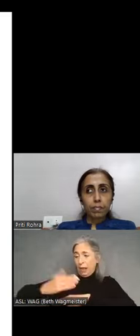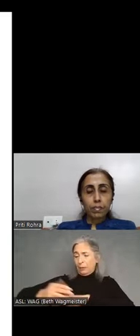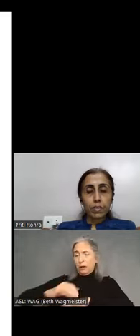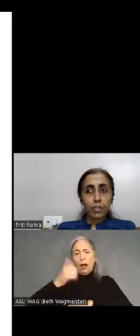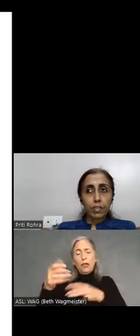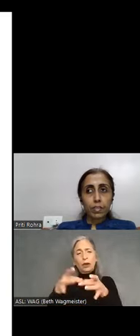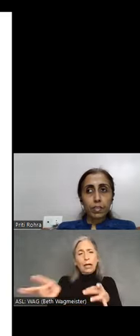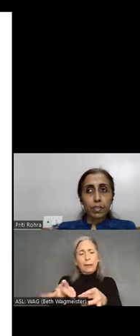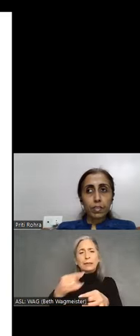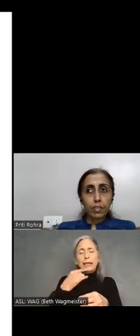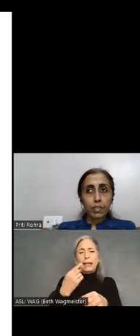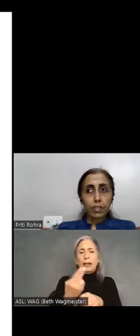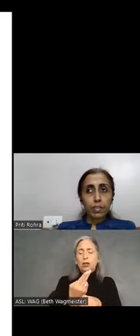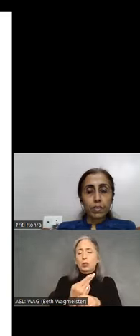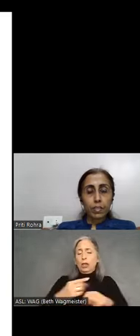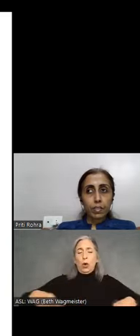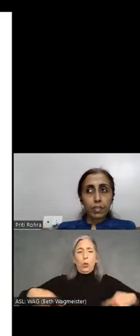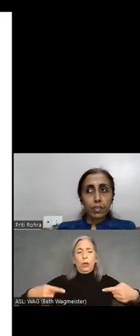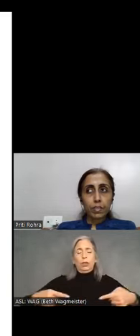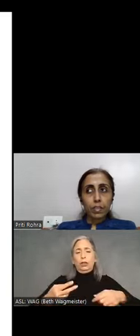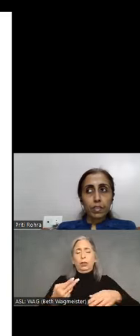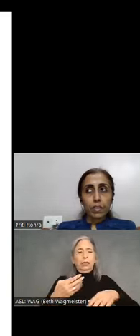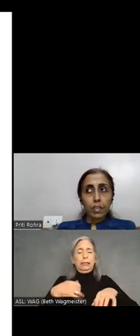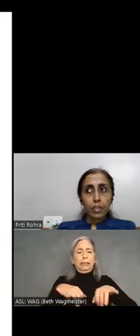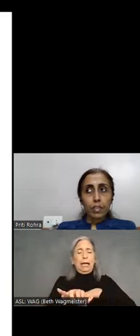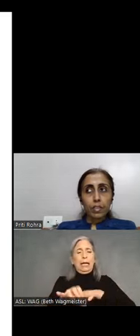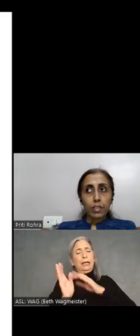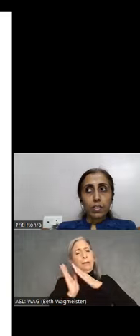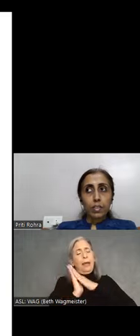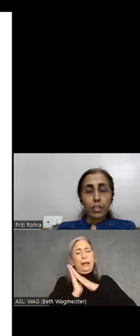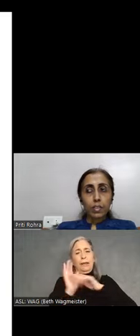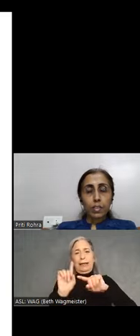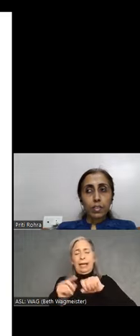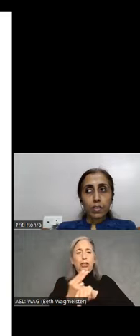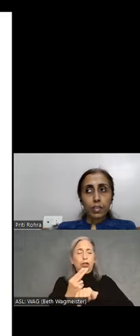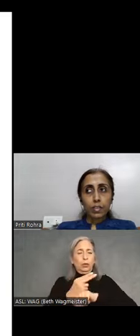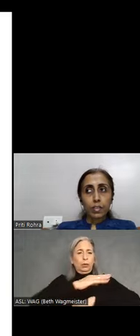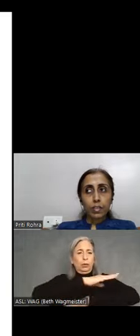in wheelchairs who are bed bound that cannot comfortably use a desktop. These users usually